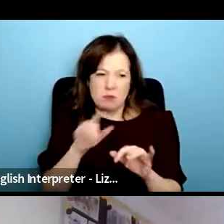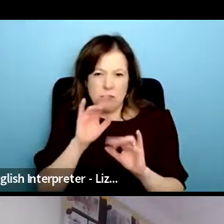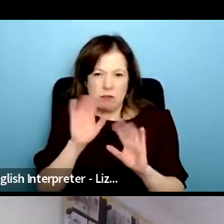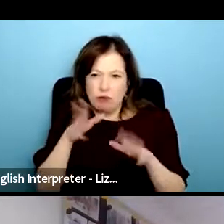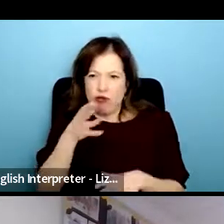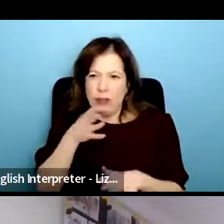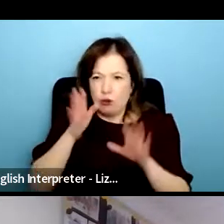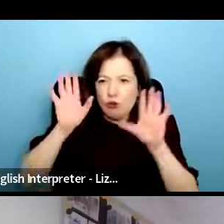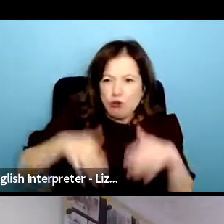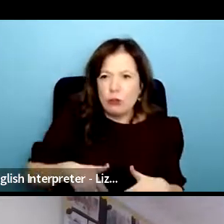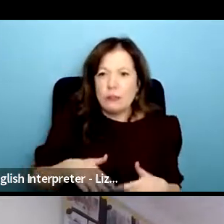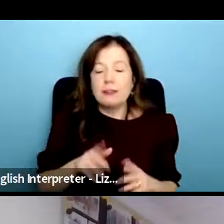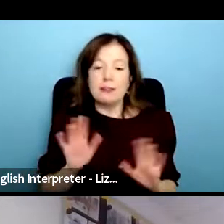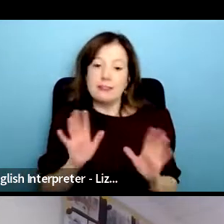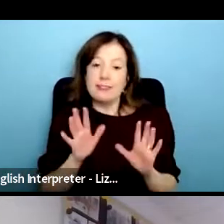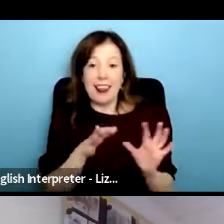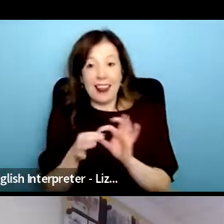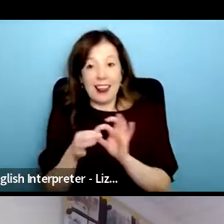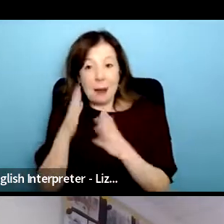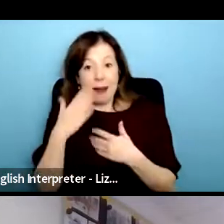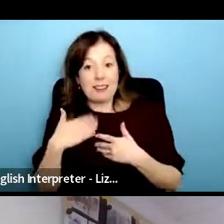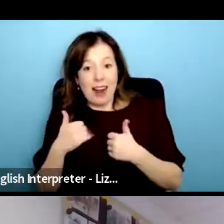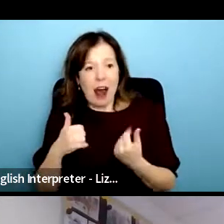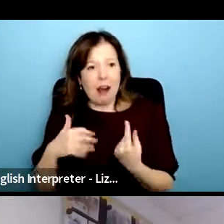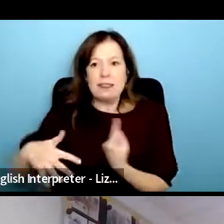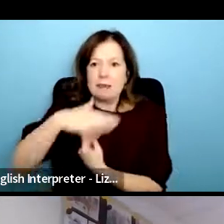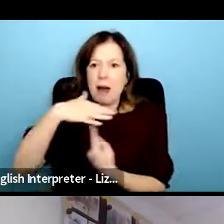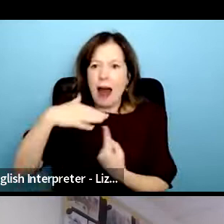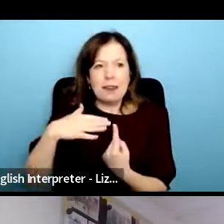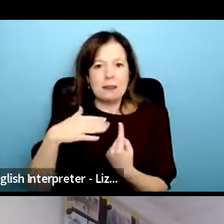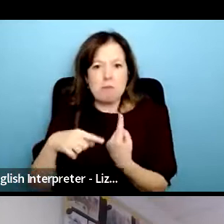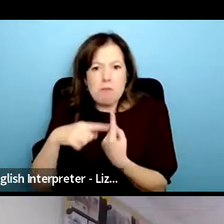health another way but about creating a space that's possible and for many people in recovery